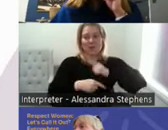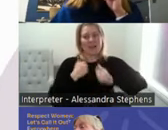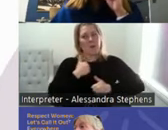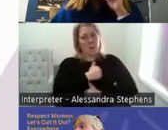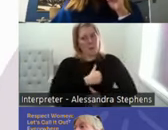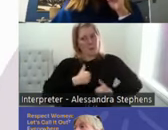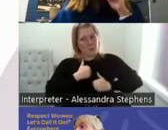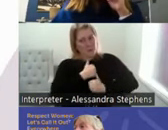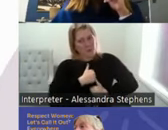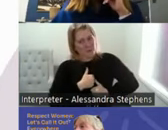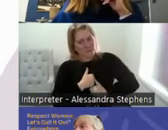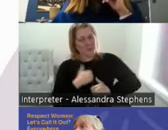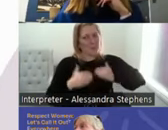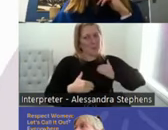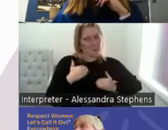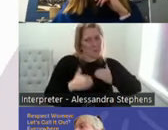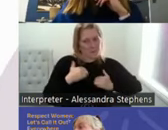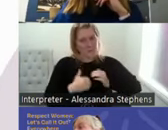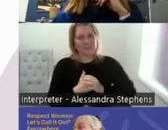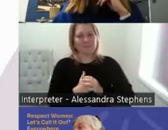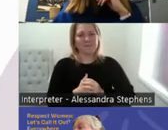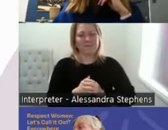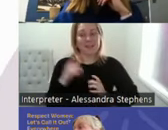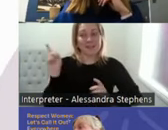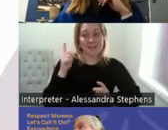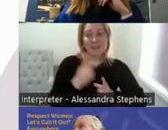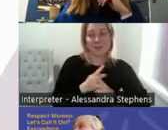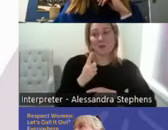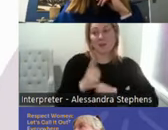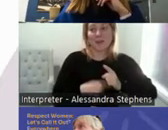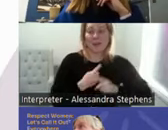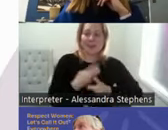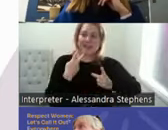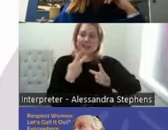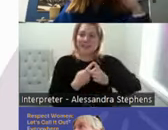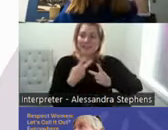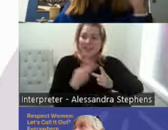Today we are talking about sexuality and sex and sexually does have lots of different